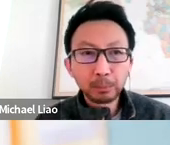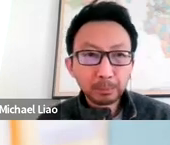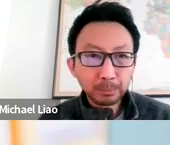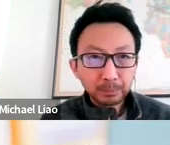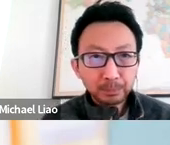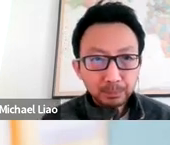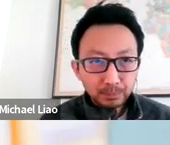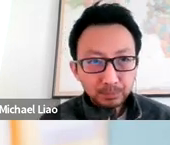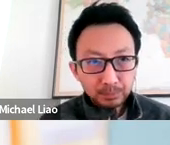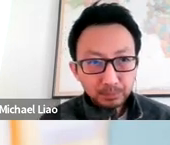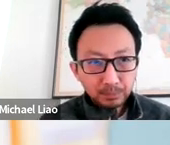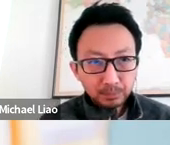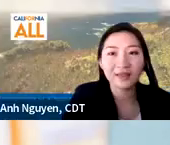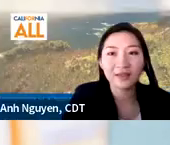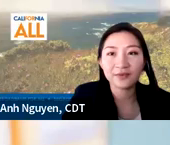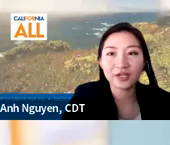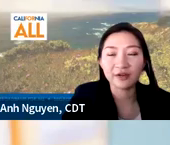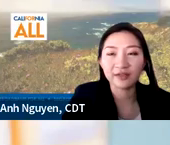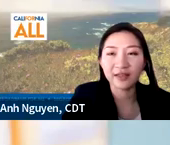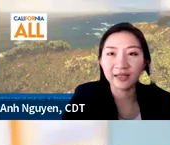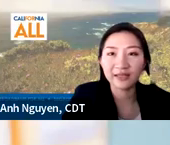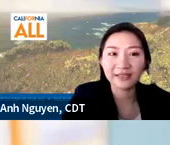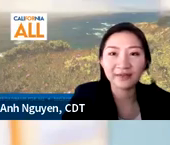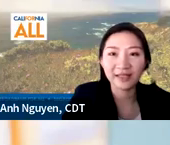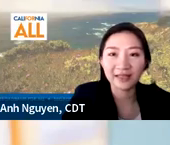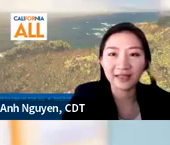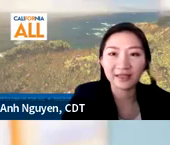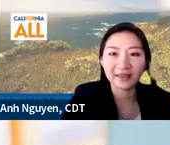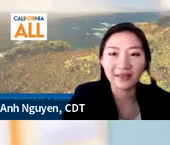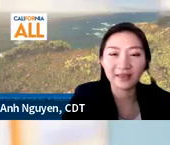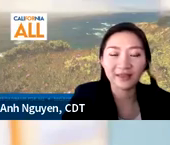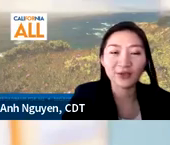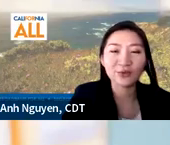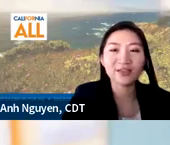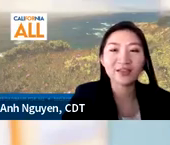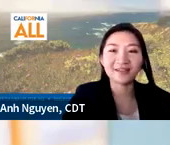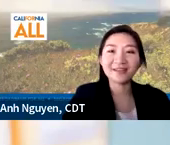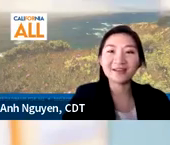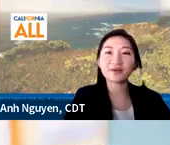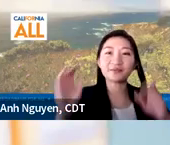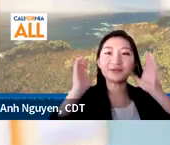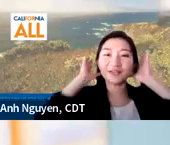Thank you. Yeah, Thank you for sharing that. And definitely, I think the you can play your